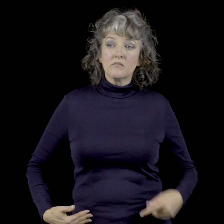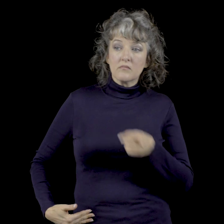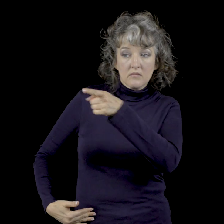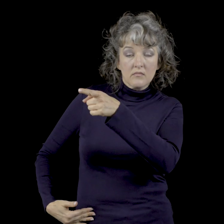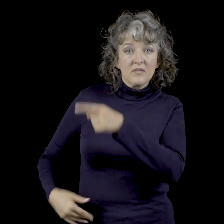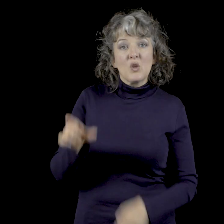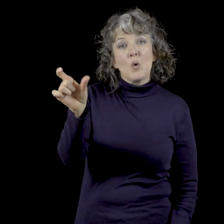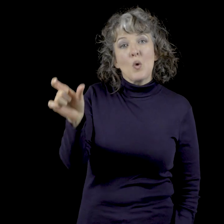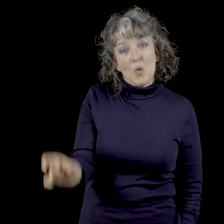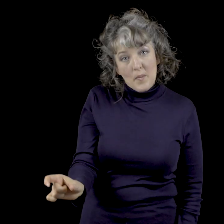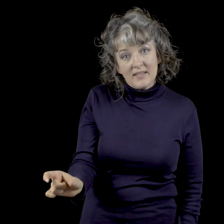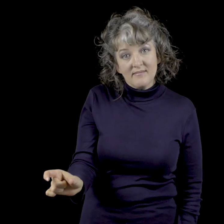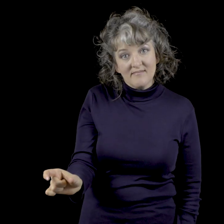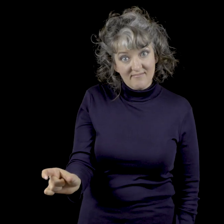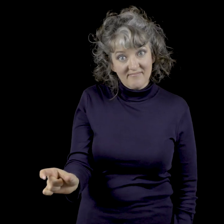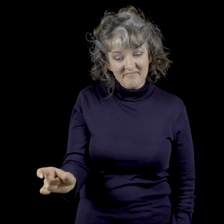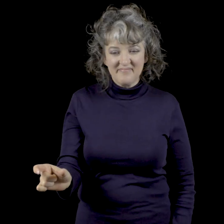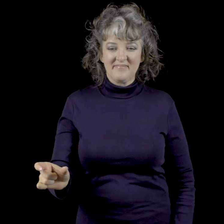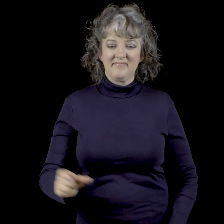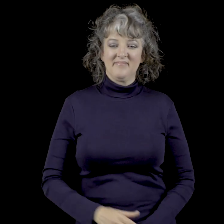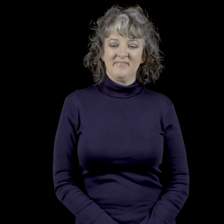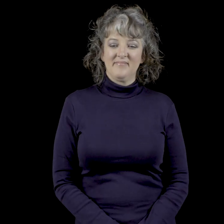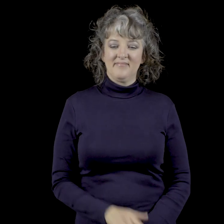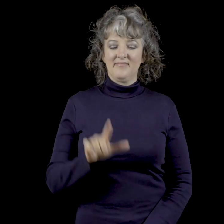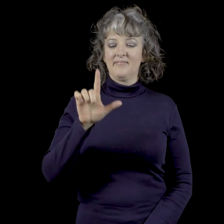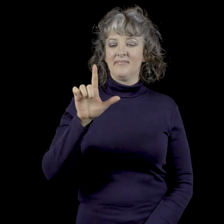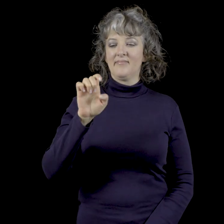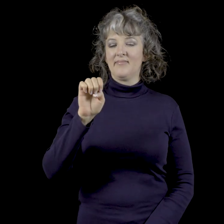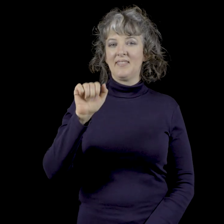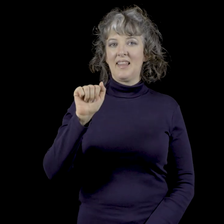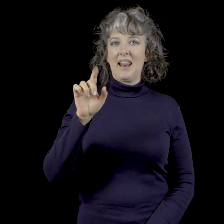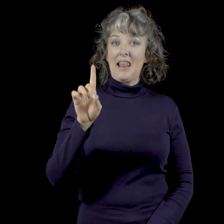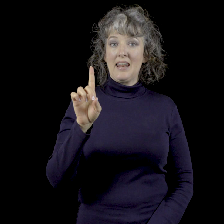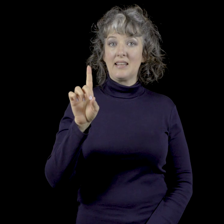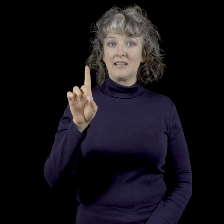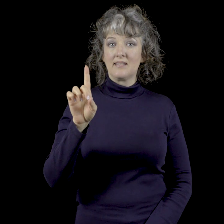He or she is a being. L-E-A-D Lead